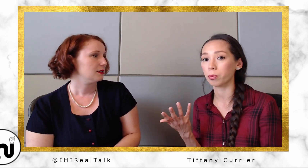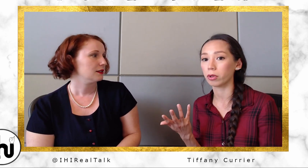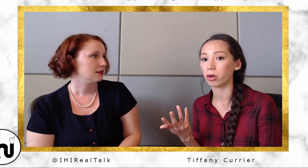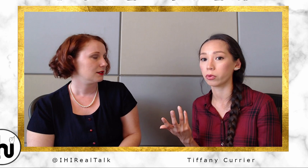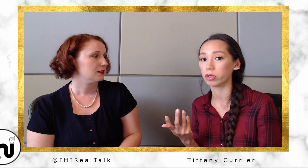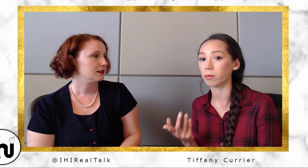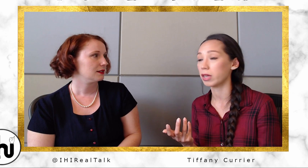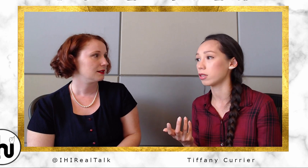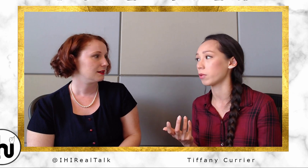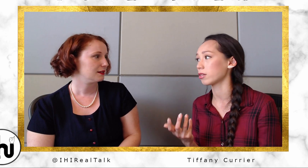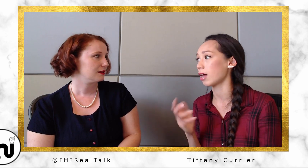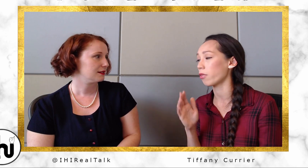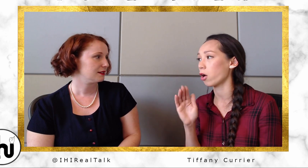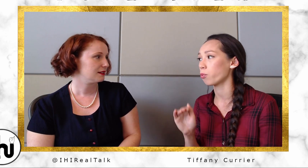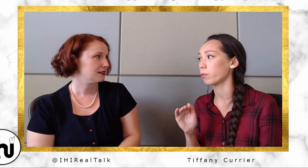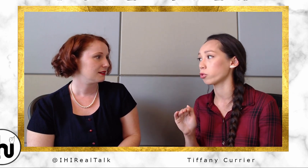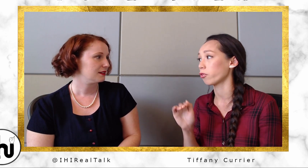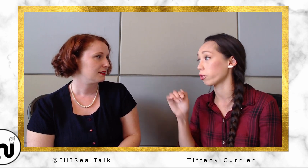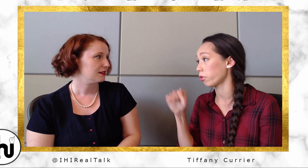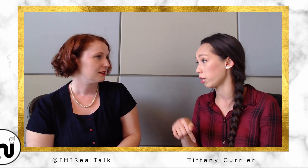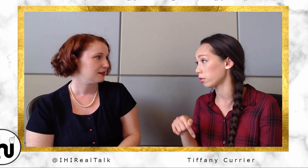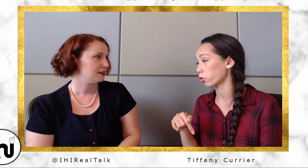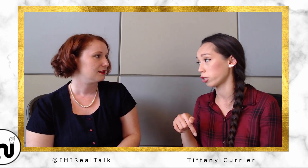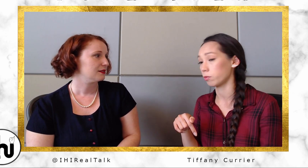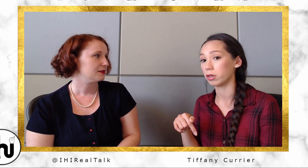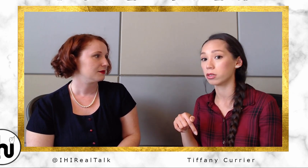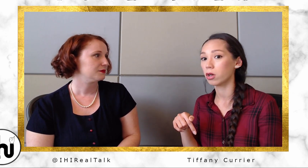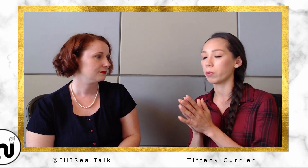alone was amazing because now that open up door for this Christmas. We're